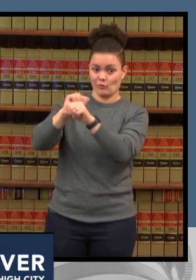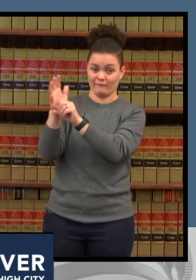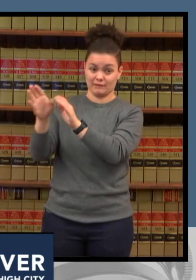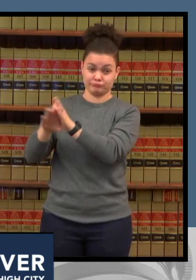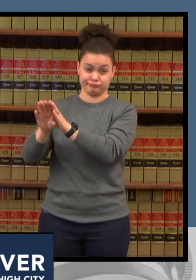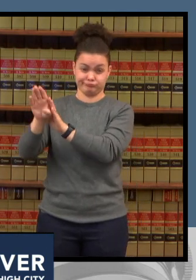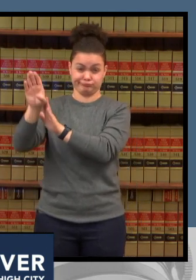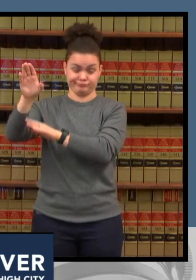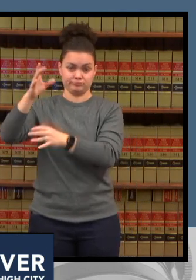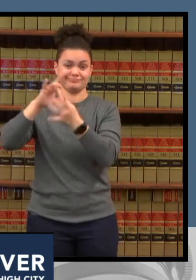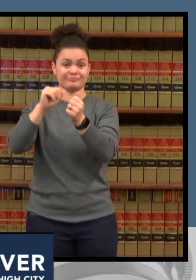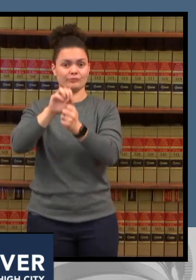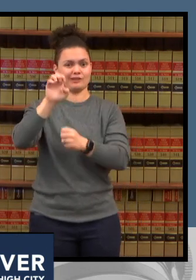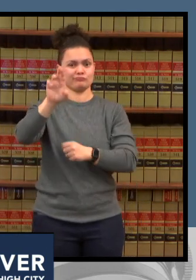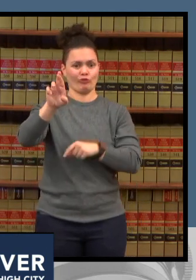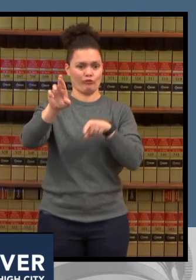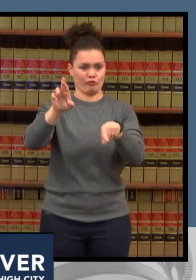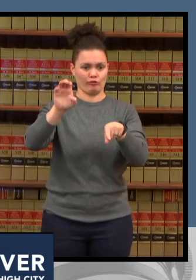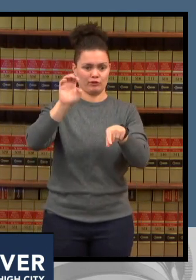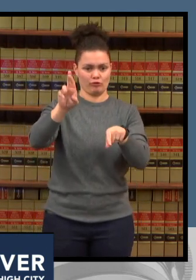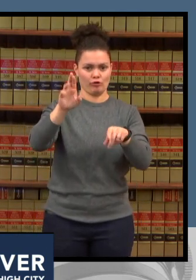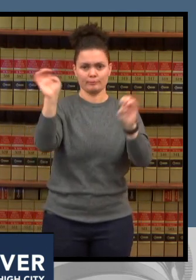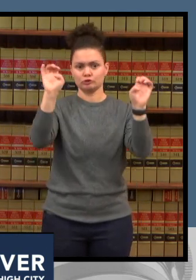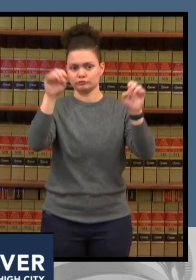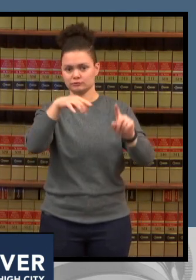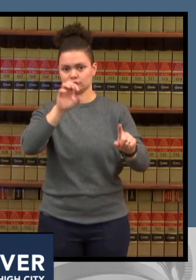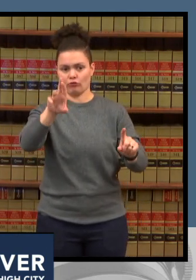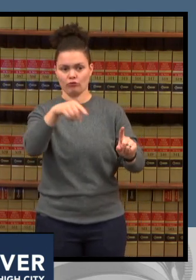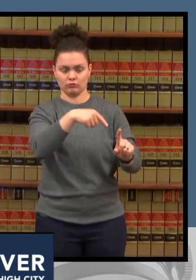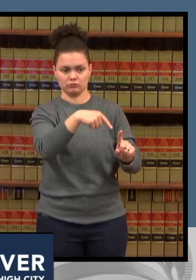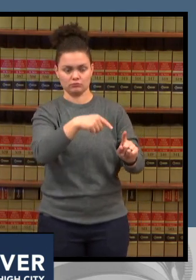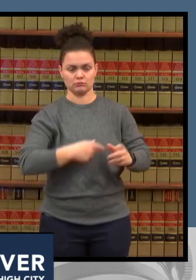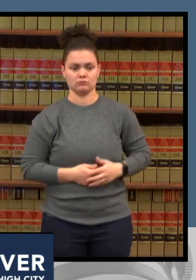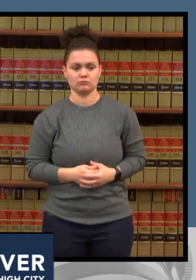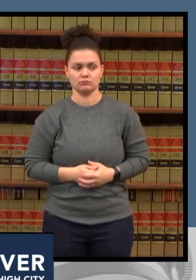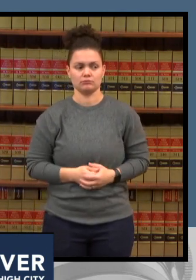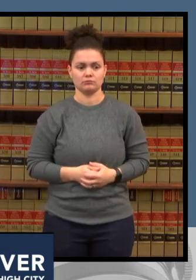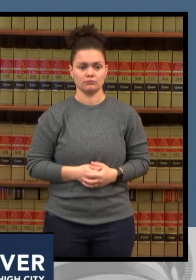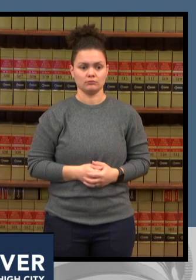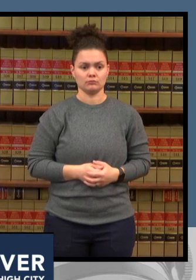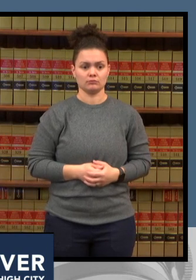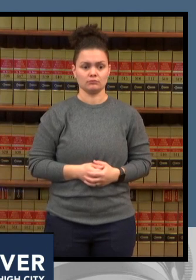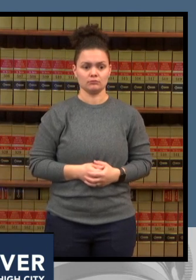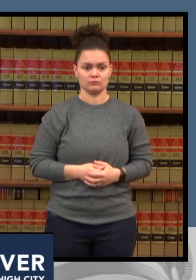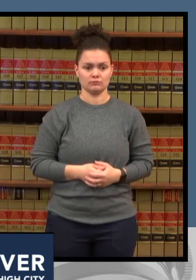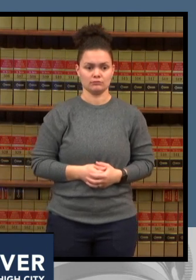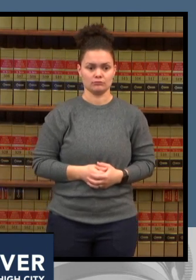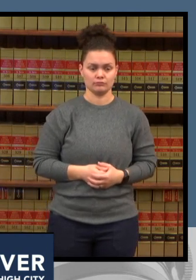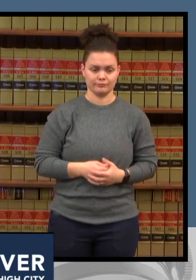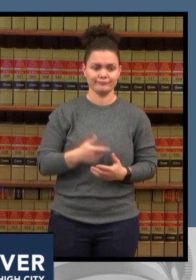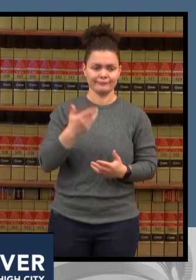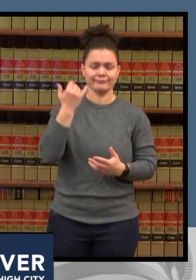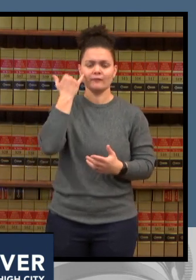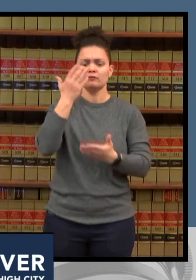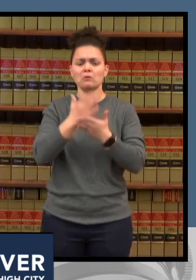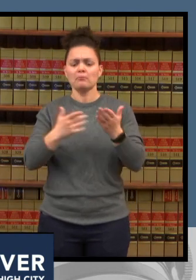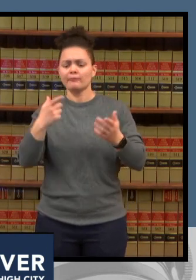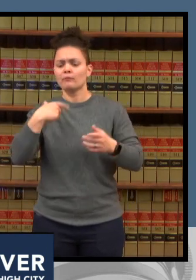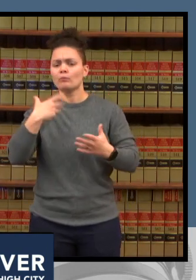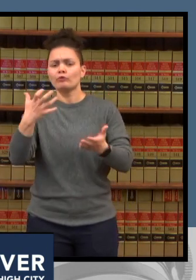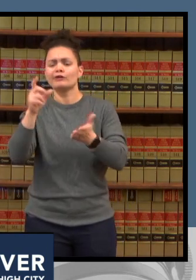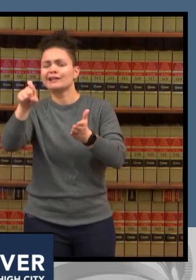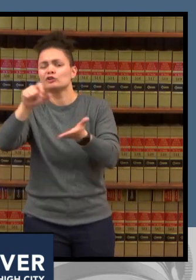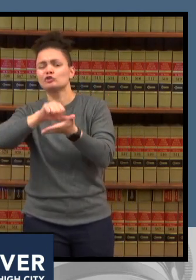elective or non-emergent surgeries uh and sometimes just deferring basic medical care